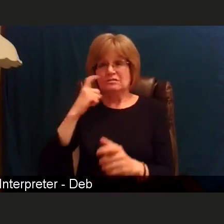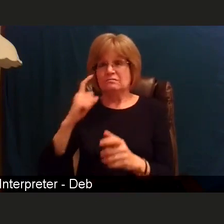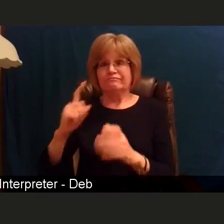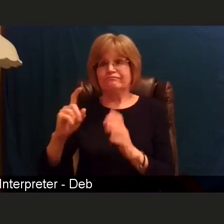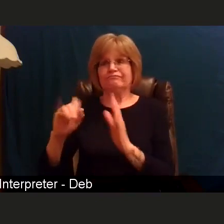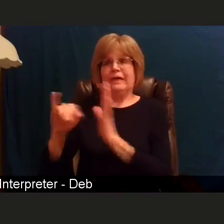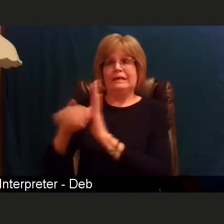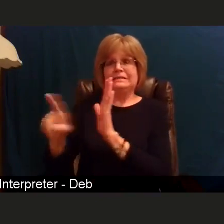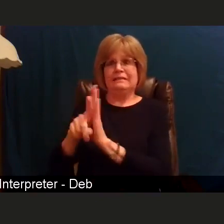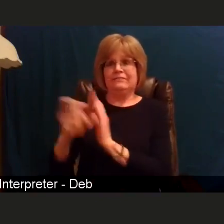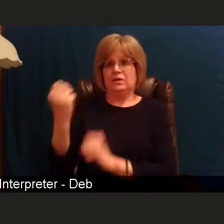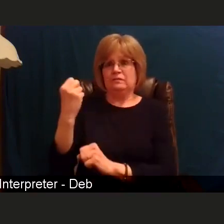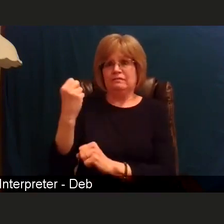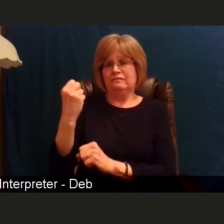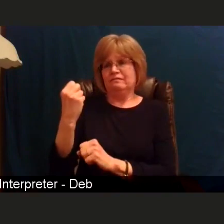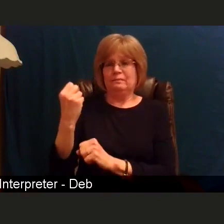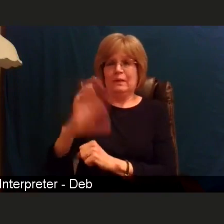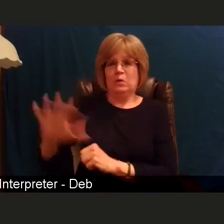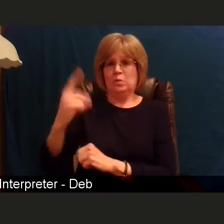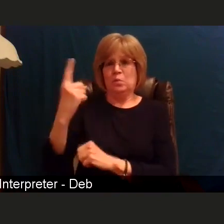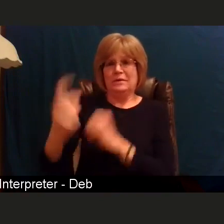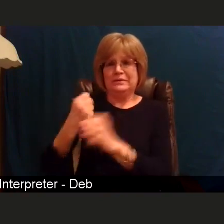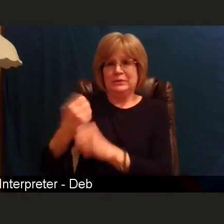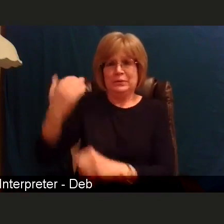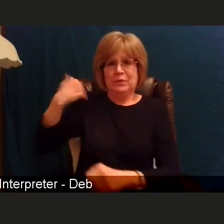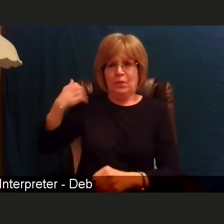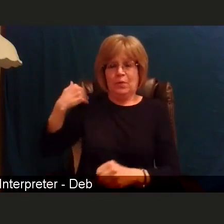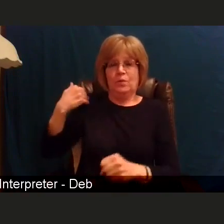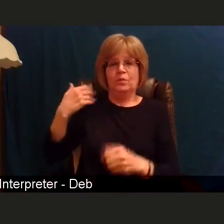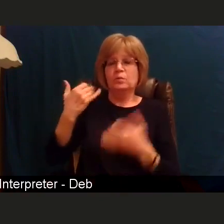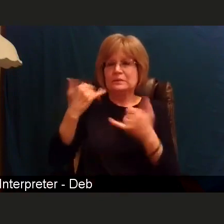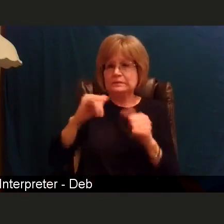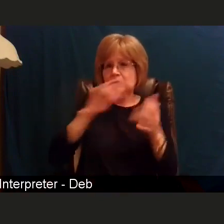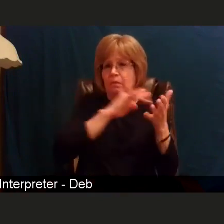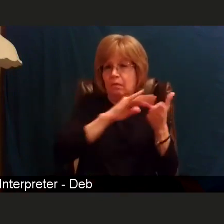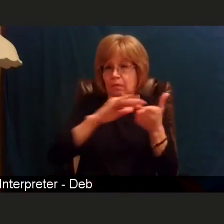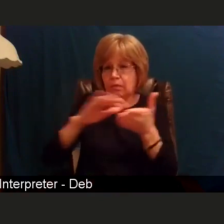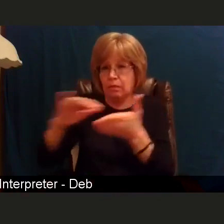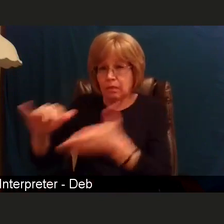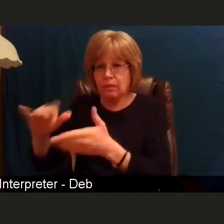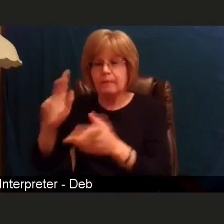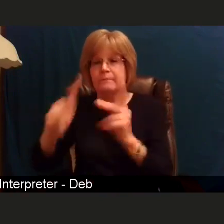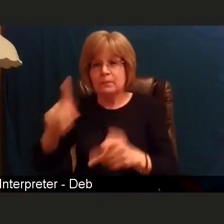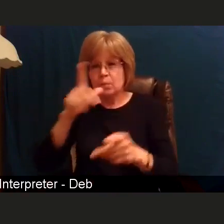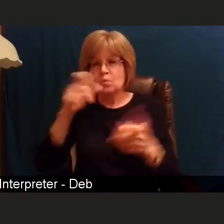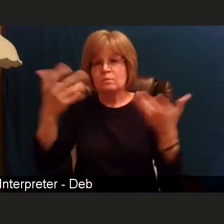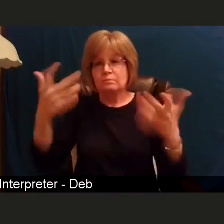we are still following people who we know who have had COVID-19 in order to see how long